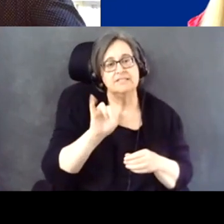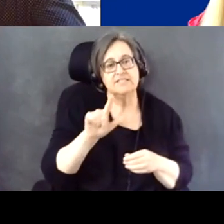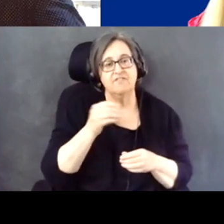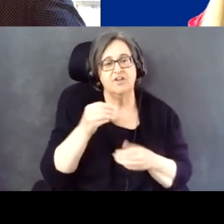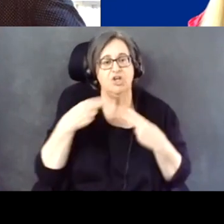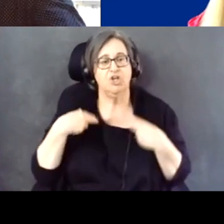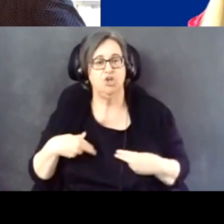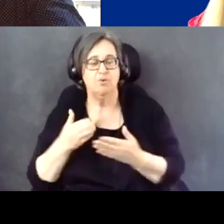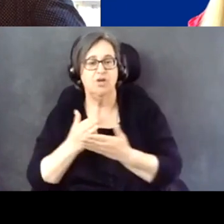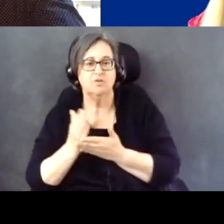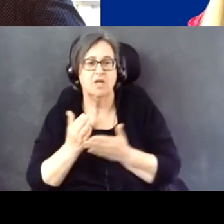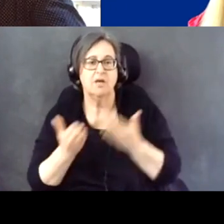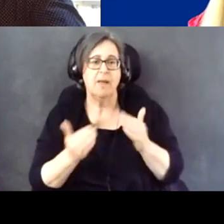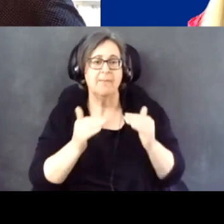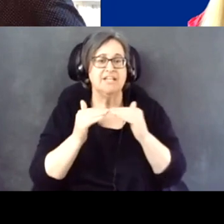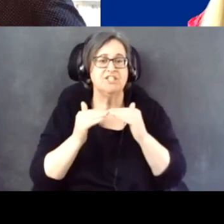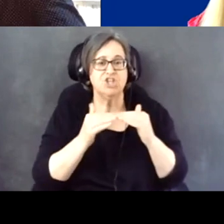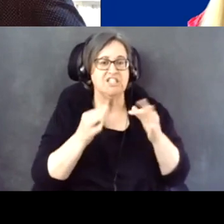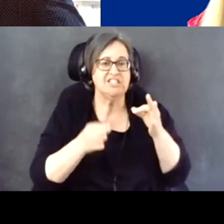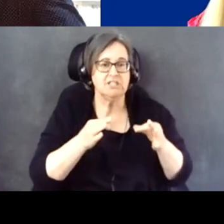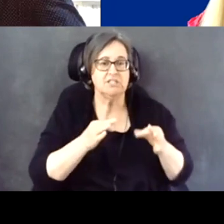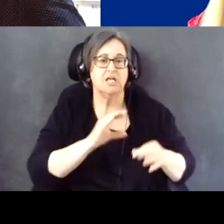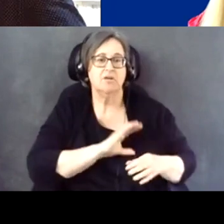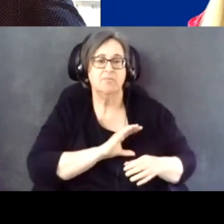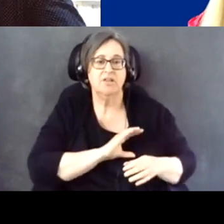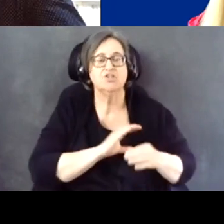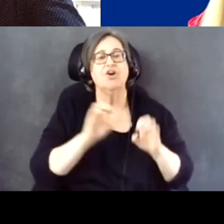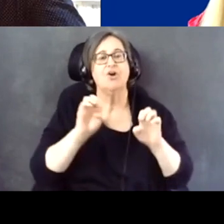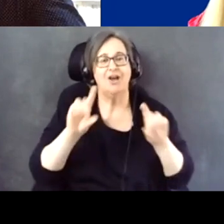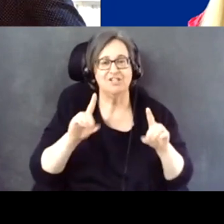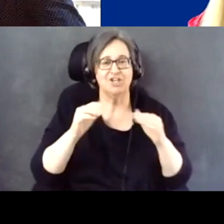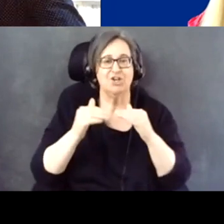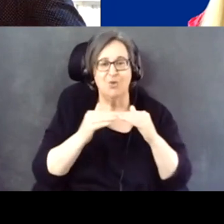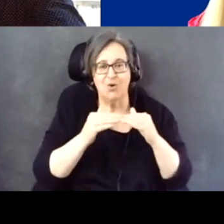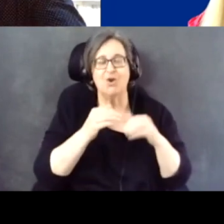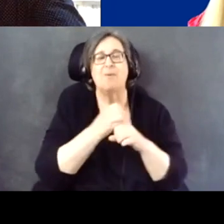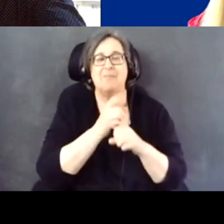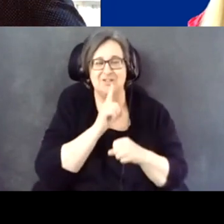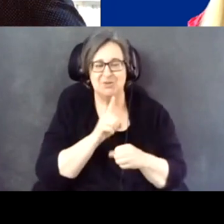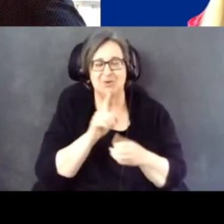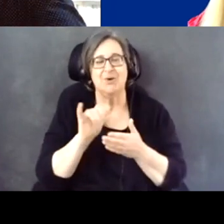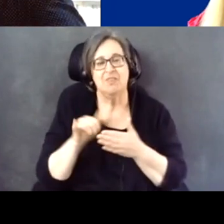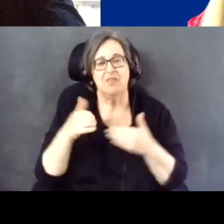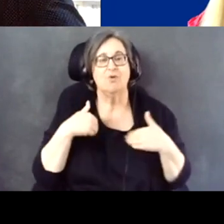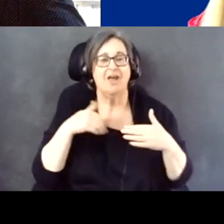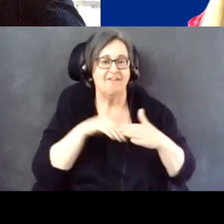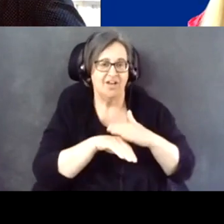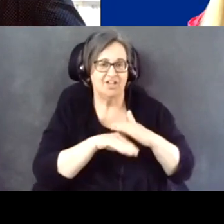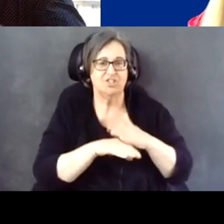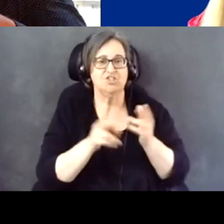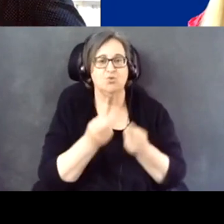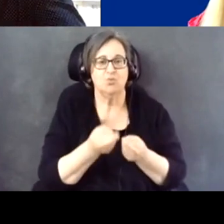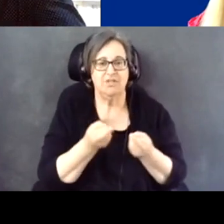policing, or education equity, or ensuring there is access to resources throughout this